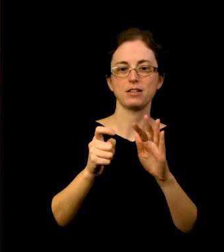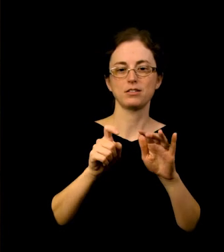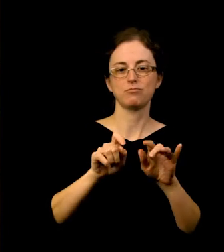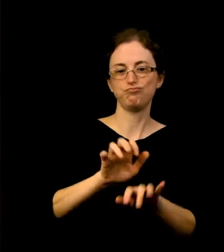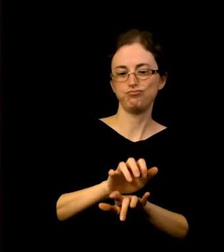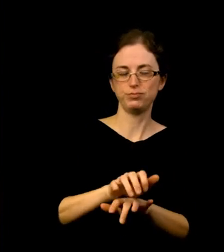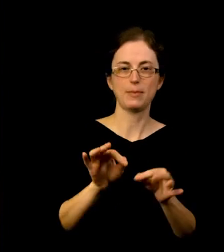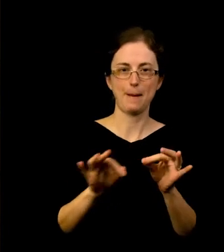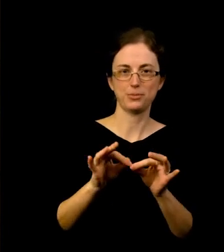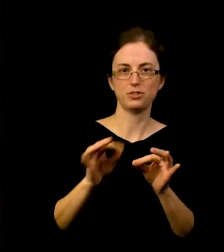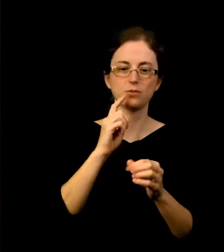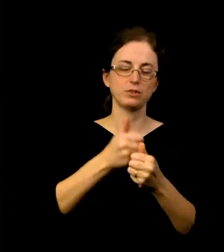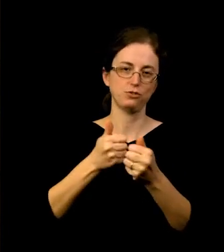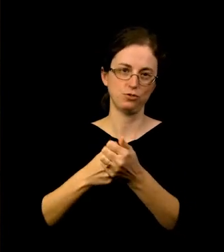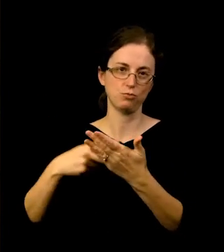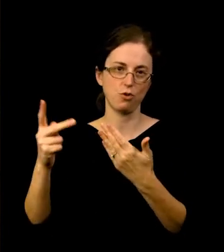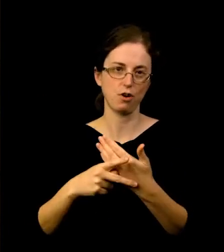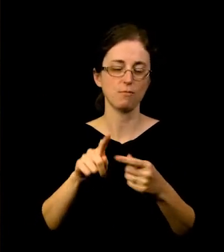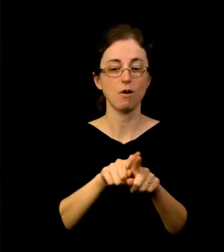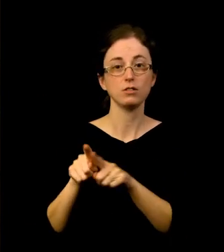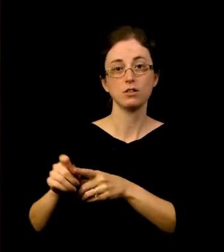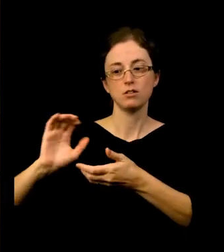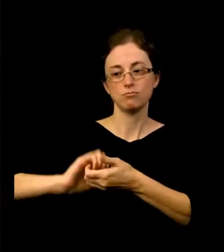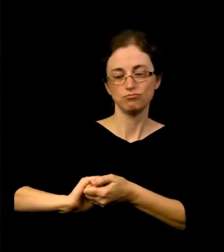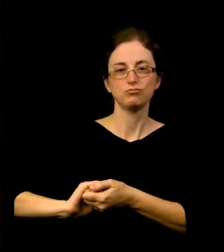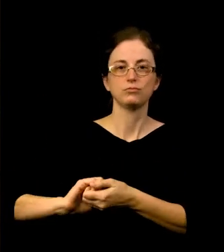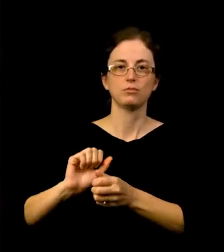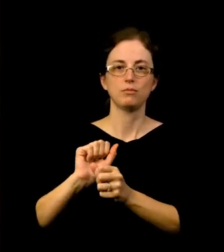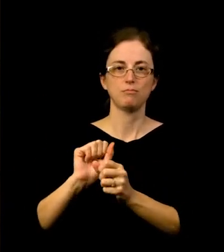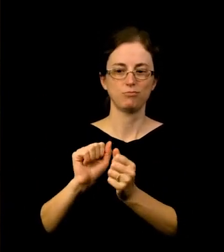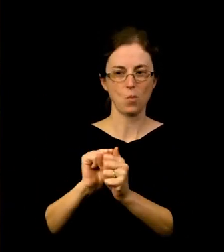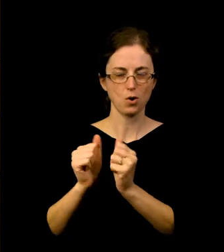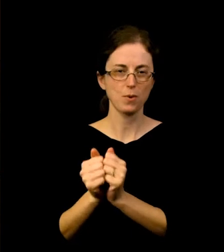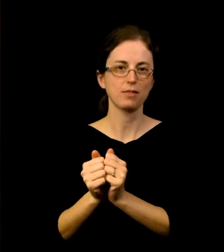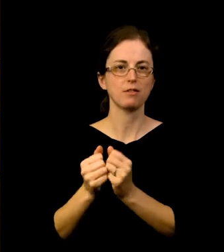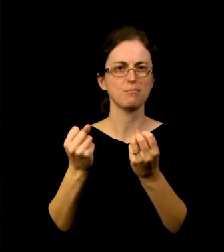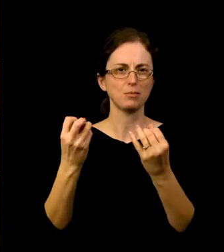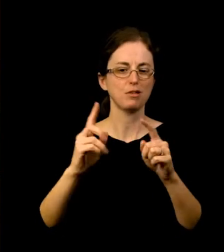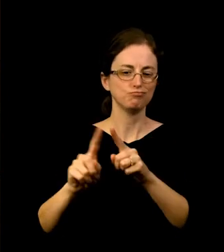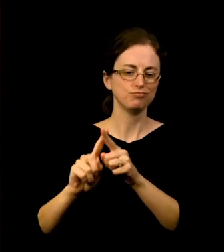We have also partnered more closely with disabled artists. Multiple disabled artists have been part of our artists fund in this last year.